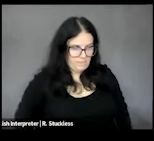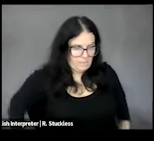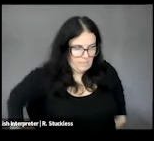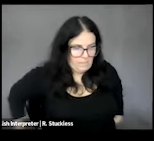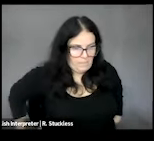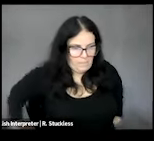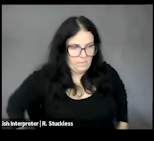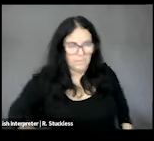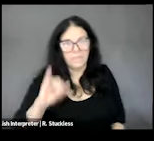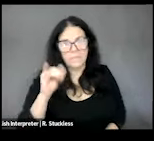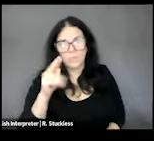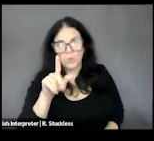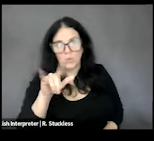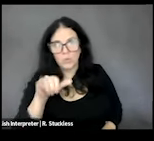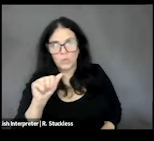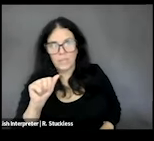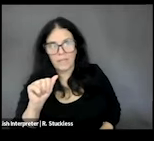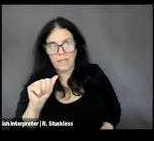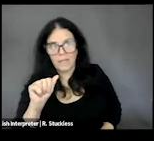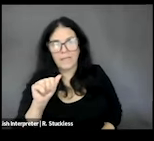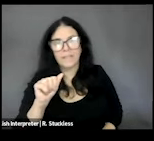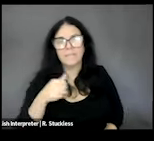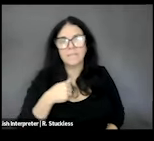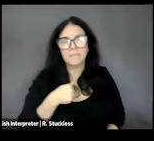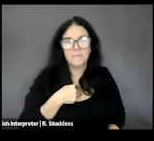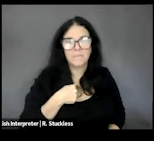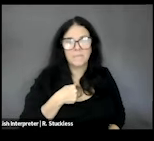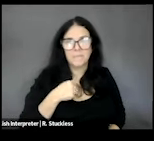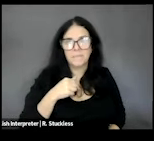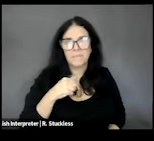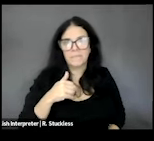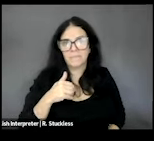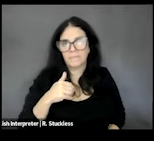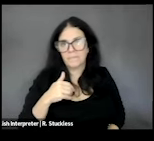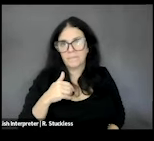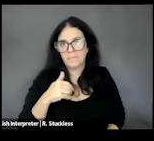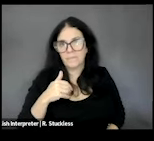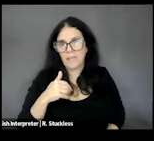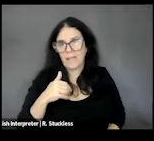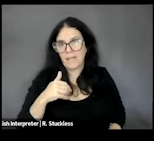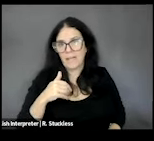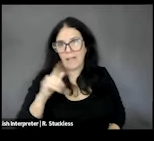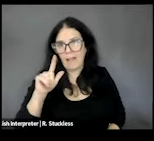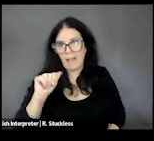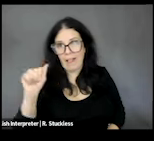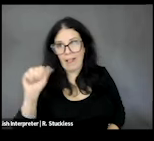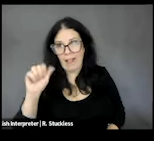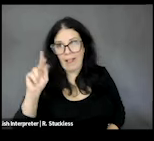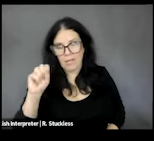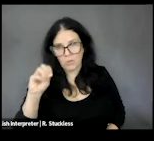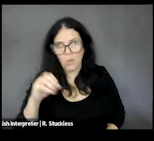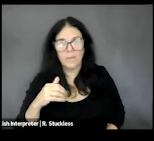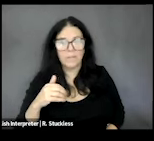Laakso, I am a white woman, late 30s. I have brown hair with blonde highlights, glasses and a black